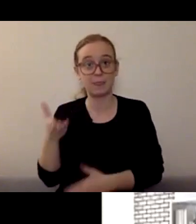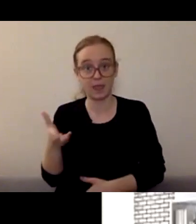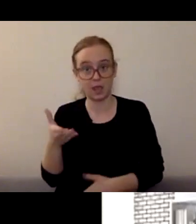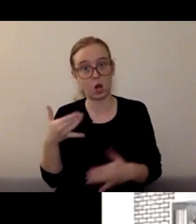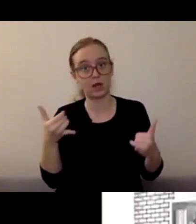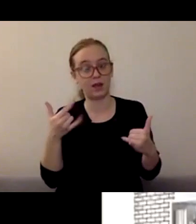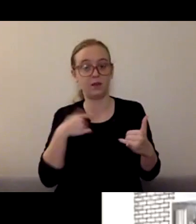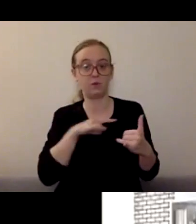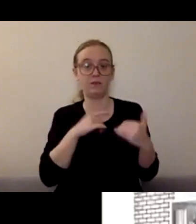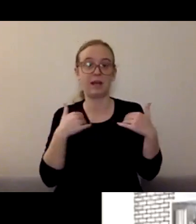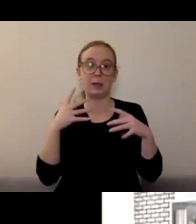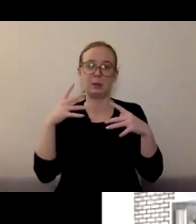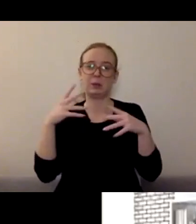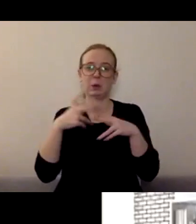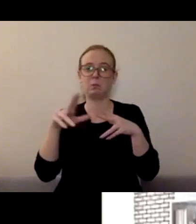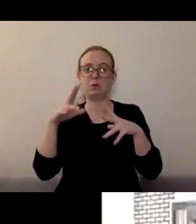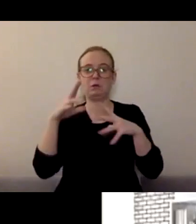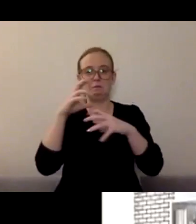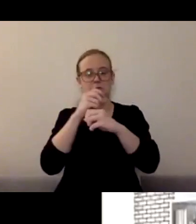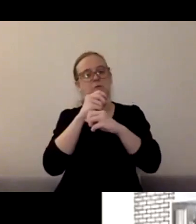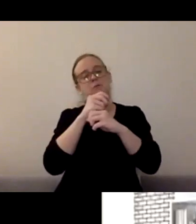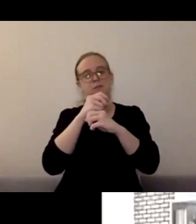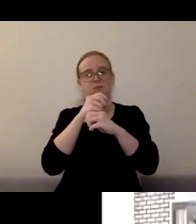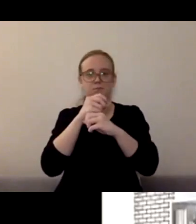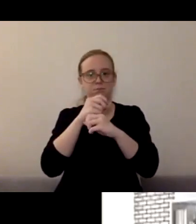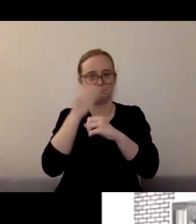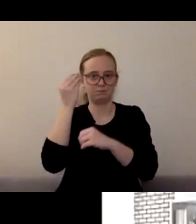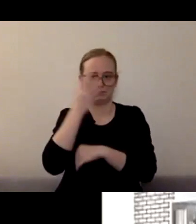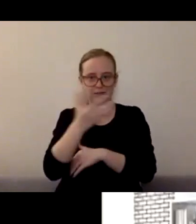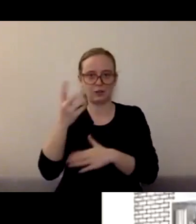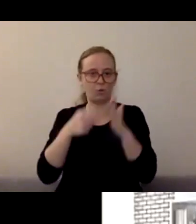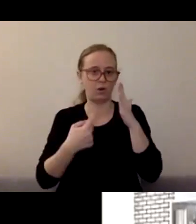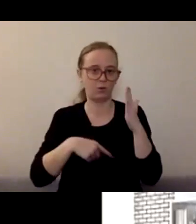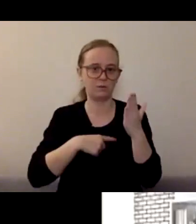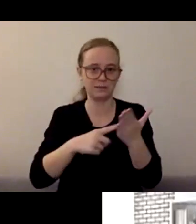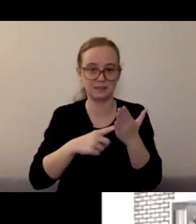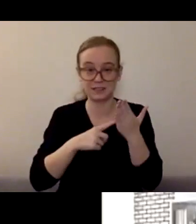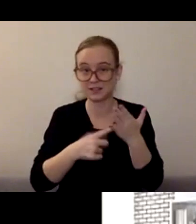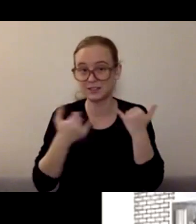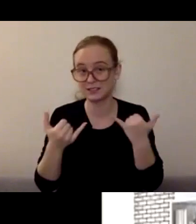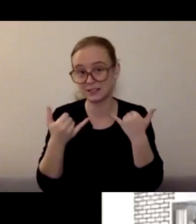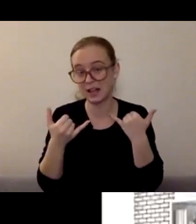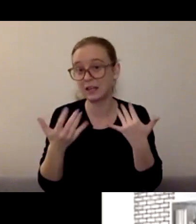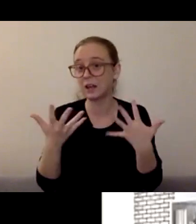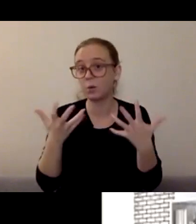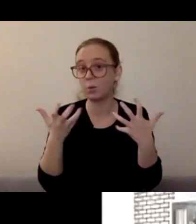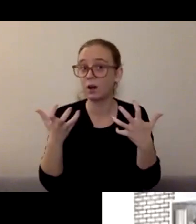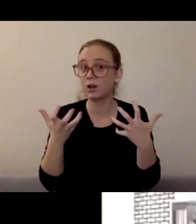of what we're gonna be talking about tonight and what we'd love for you to ask questions about as we continue talking,